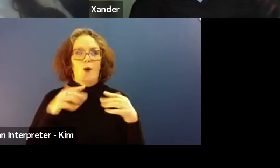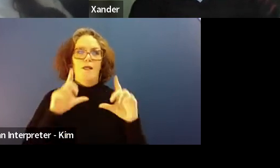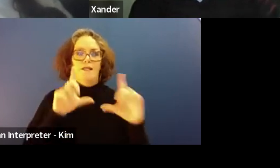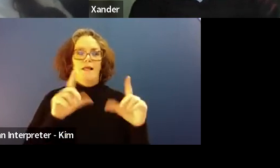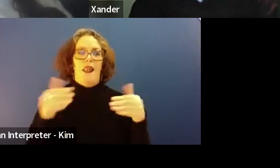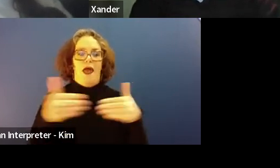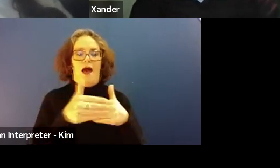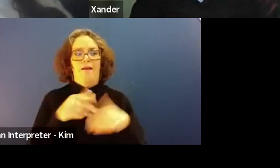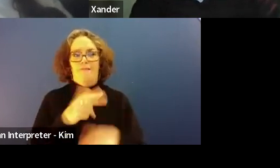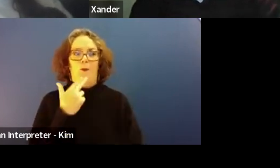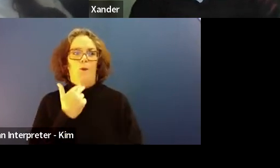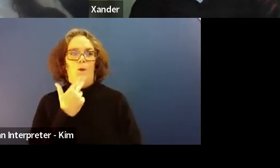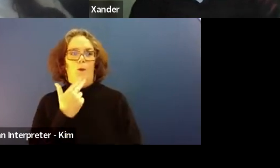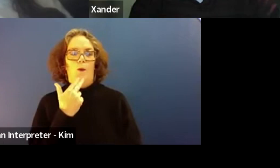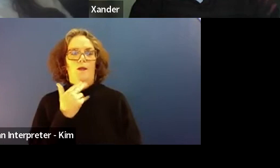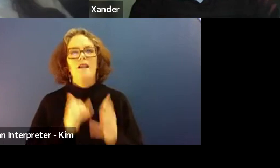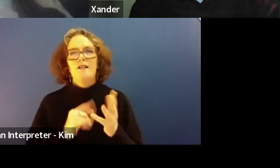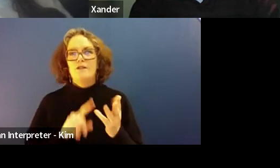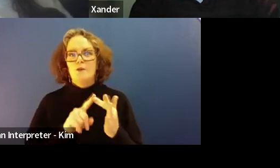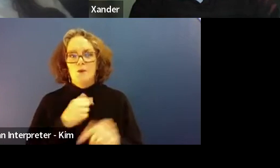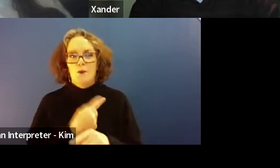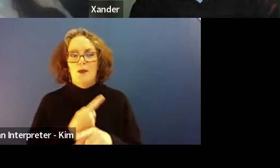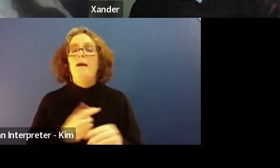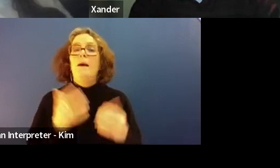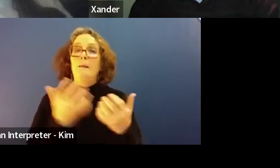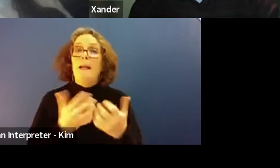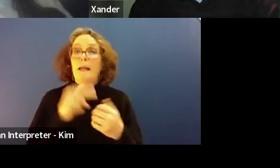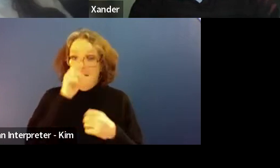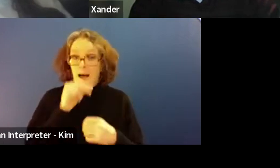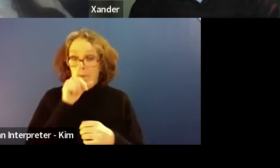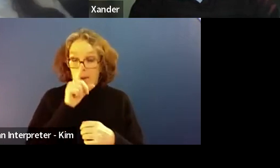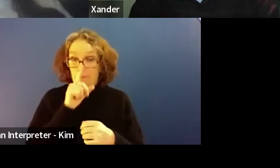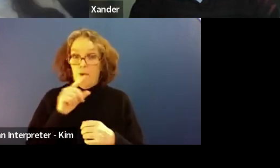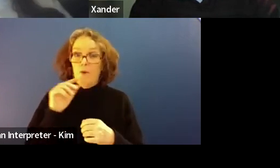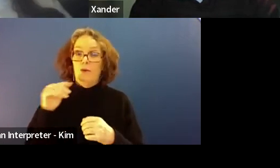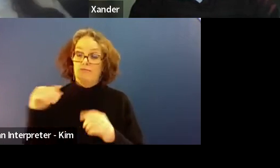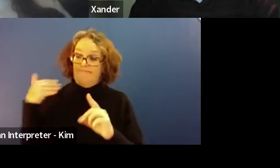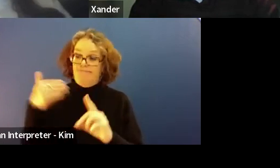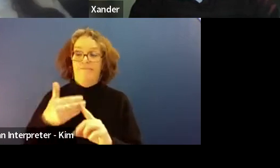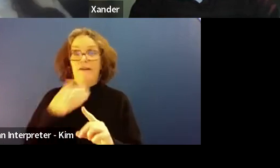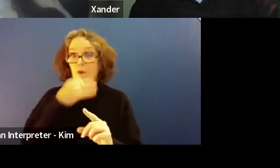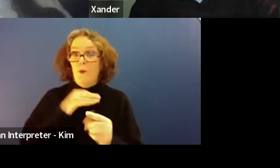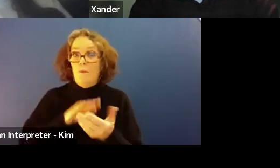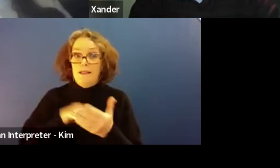So many of the young people that have been involved in the webinars, over the last couple of months.